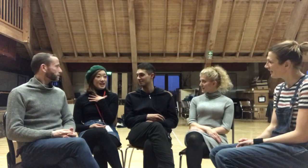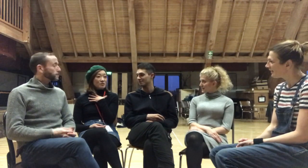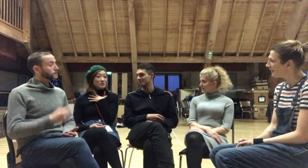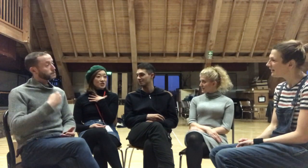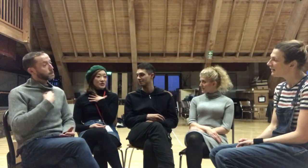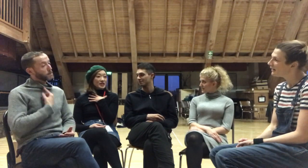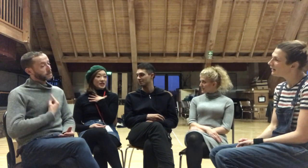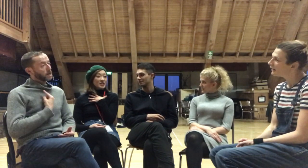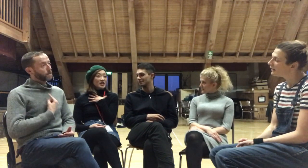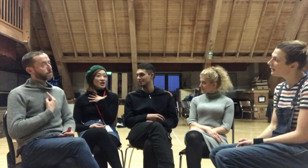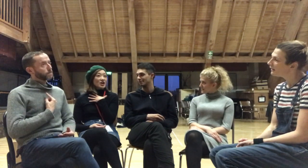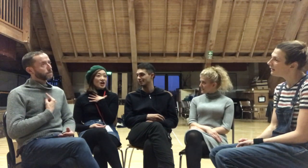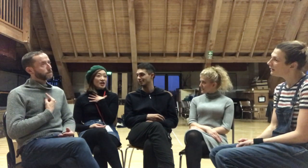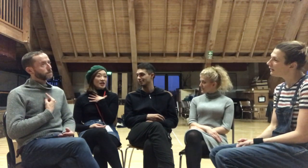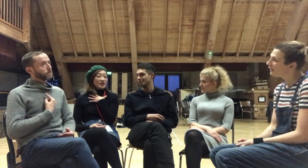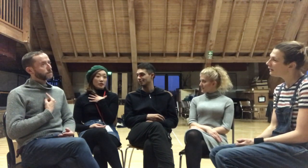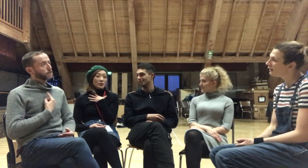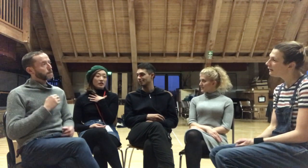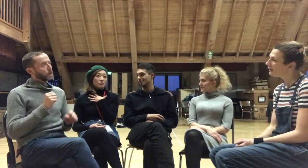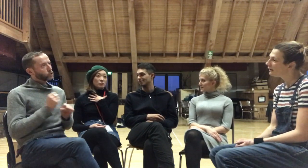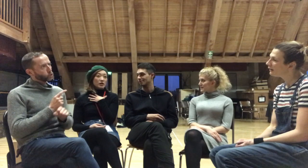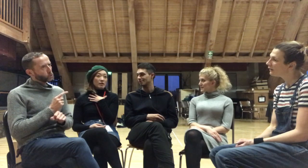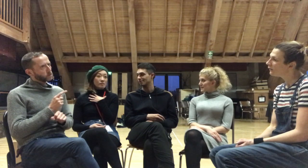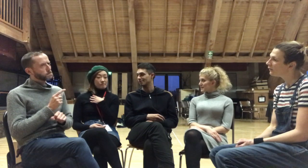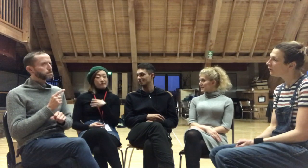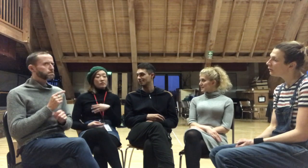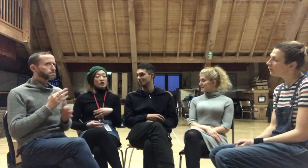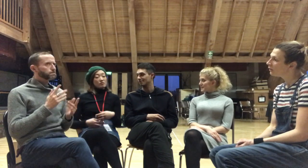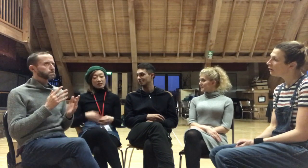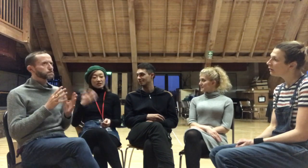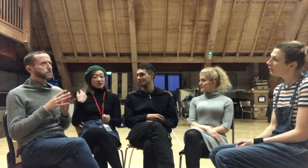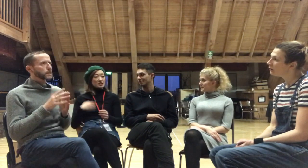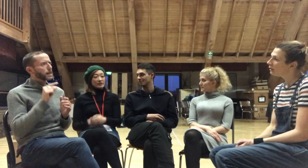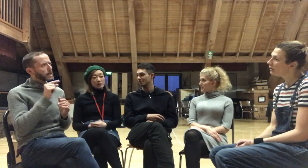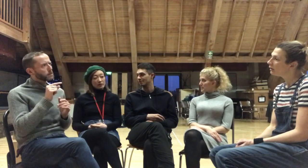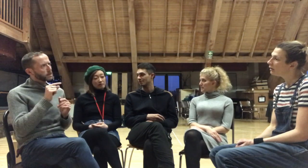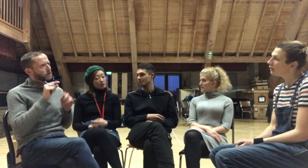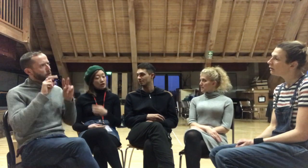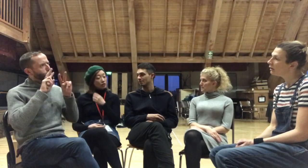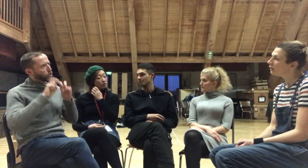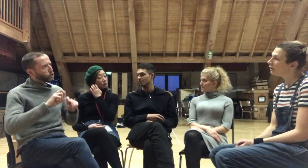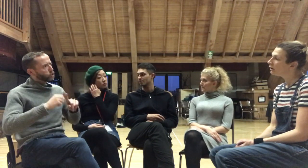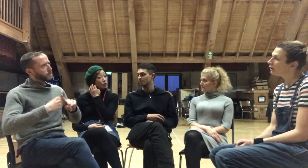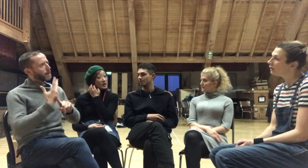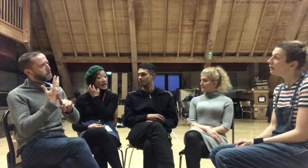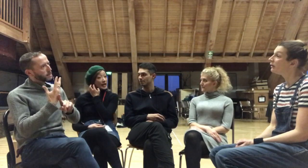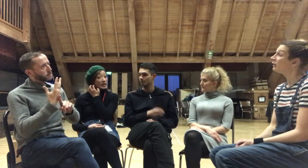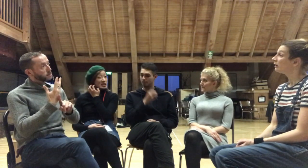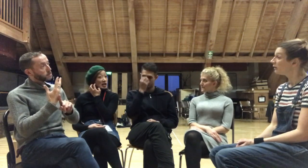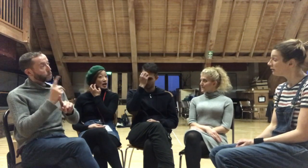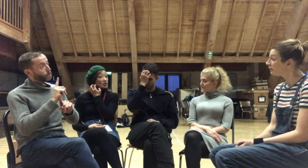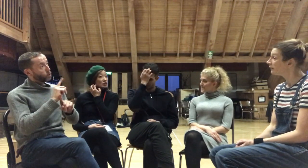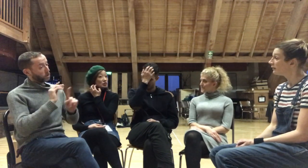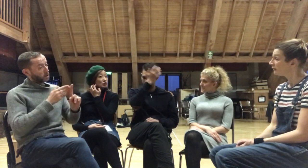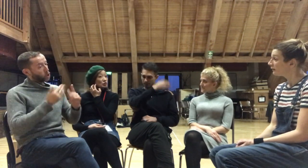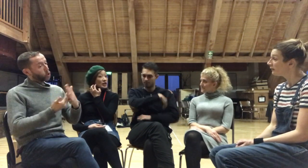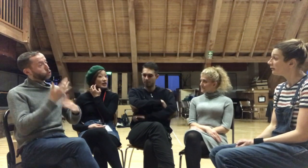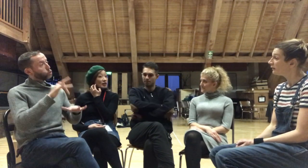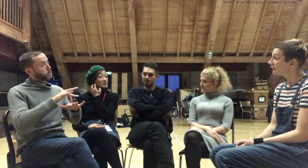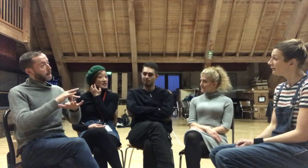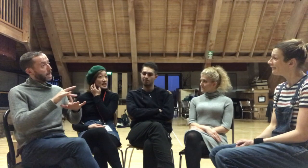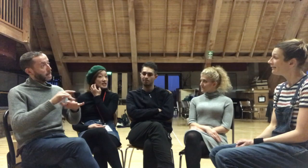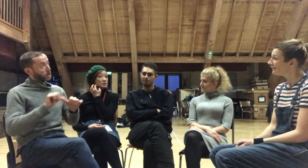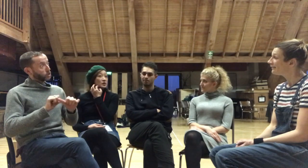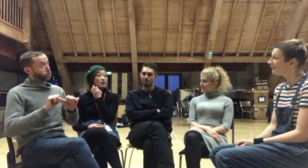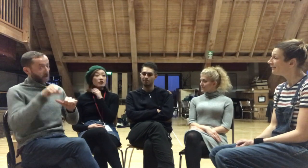I am doing a little bit of research and development for a new play straight after this, but only